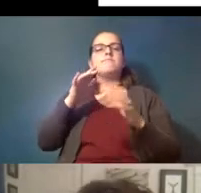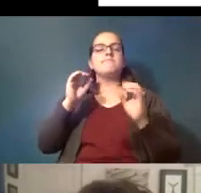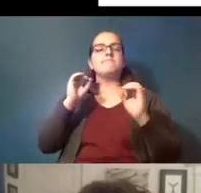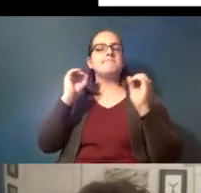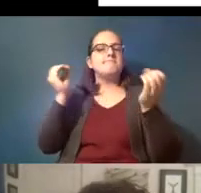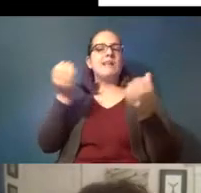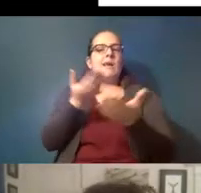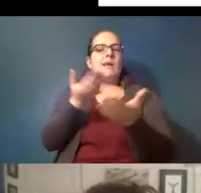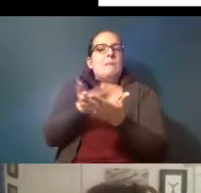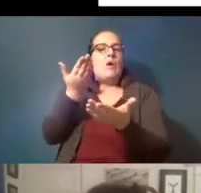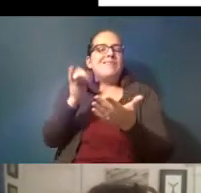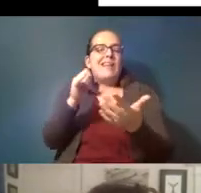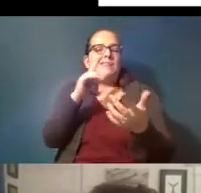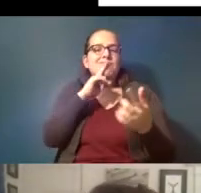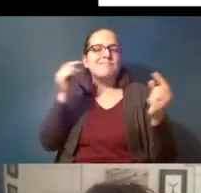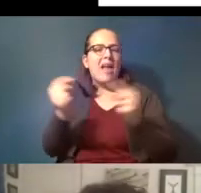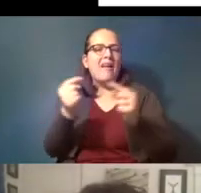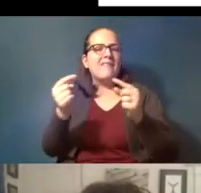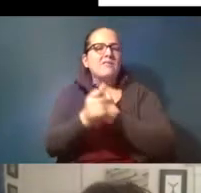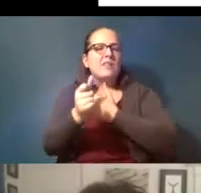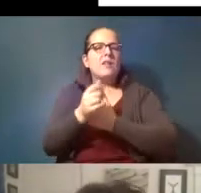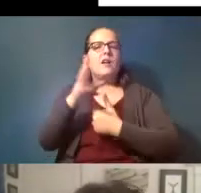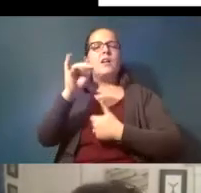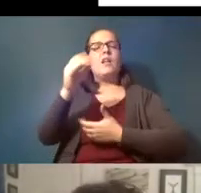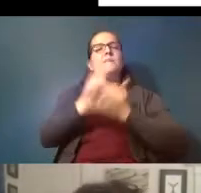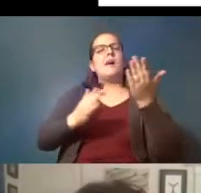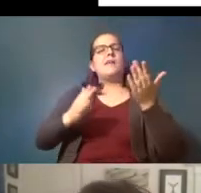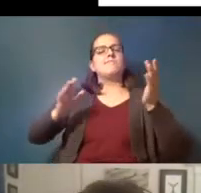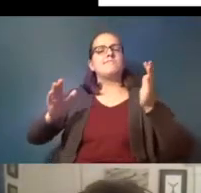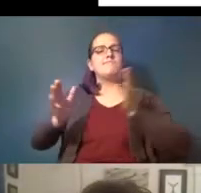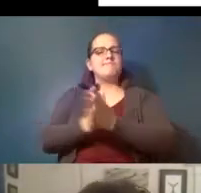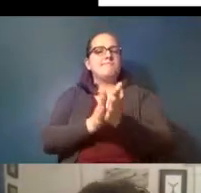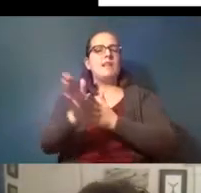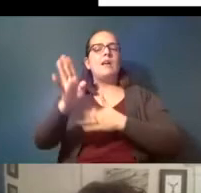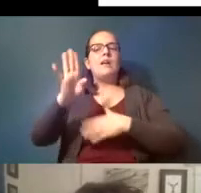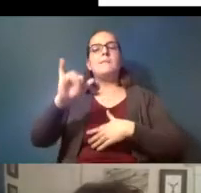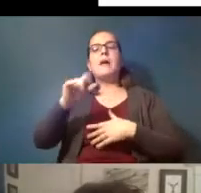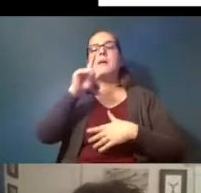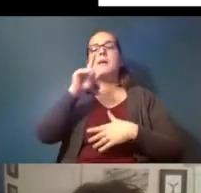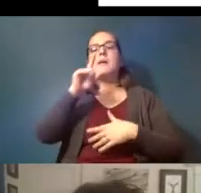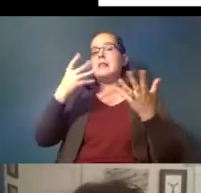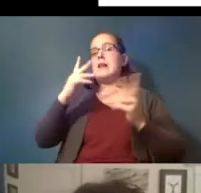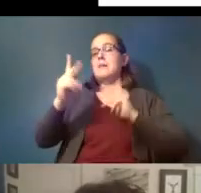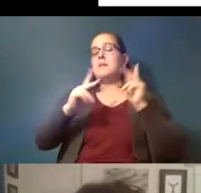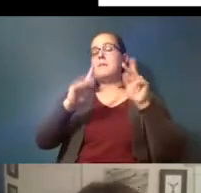harmful and this was in part motivated by the fact that a lot of people around the world